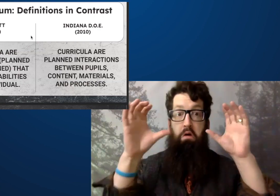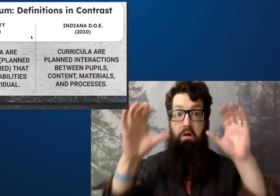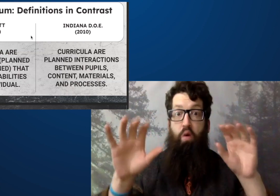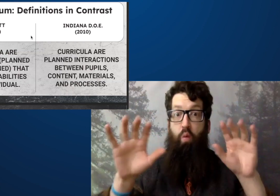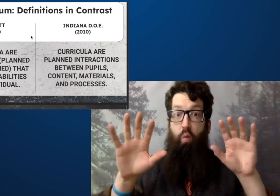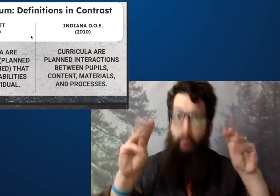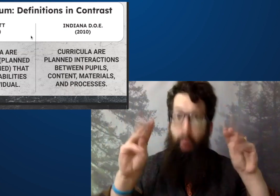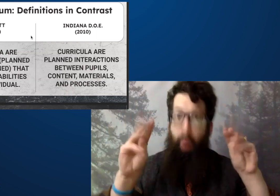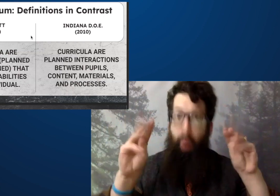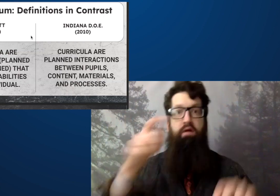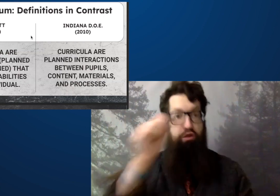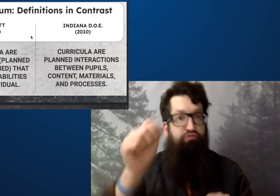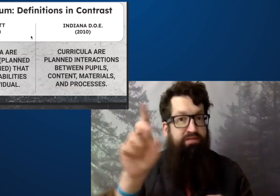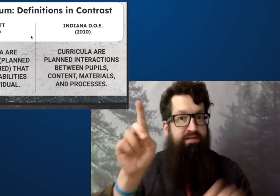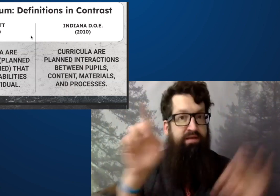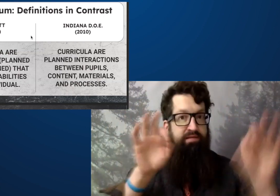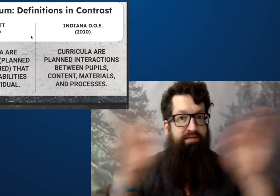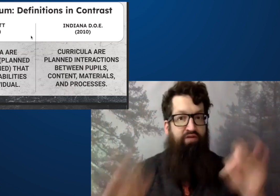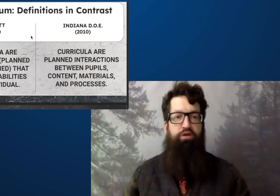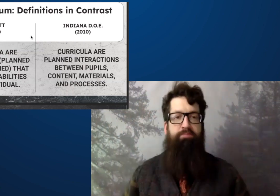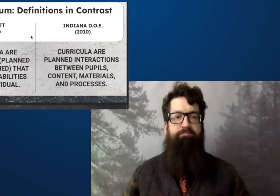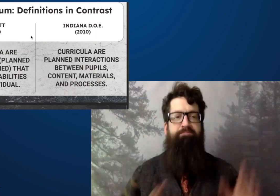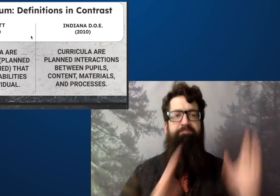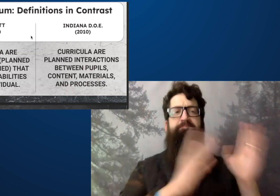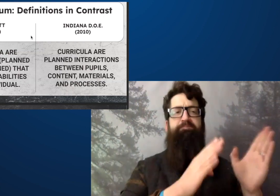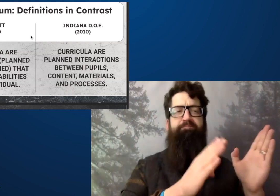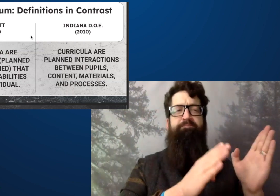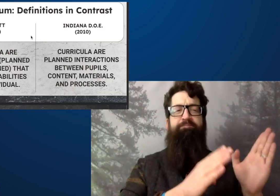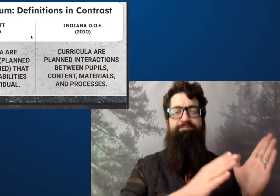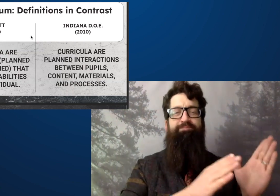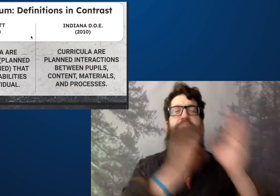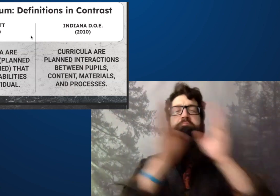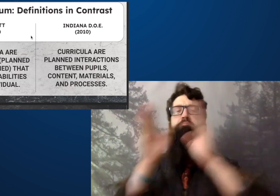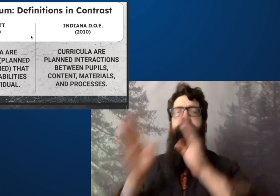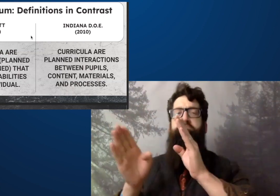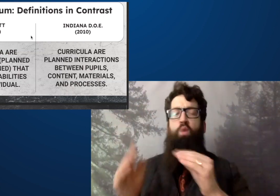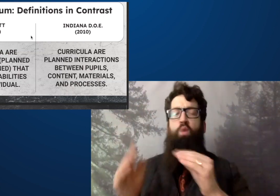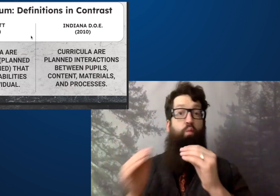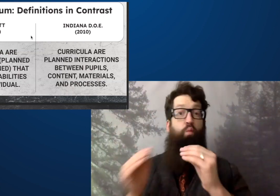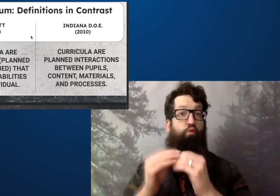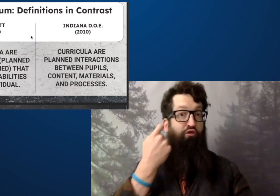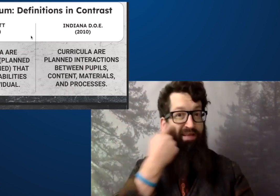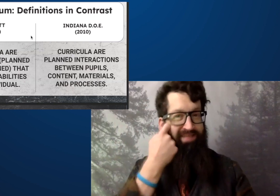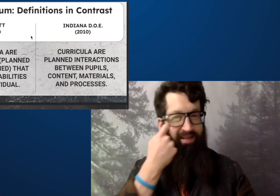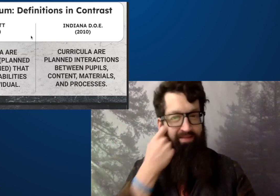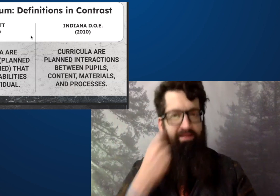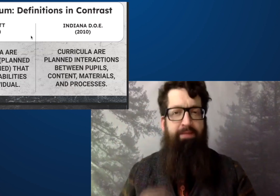We build upon each other. And wow, that's an amazing definition.